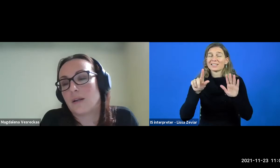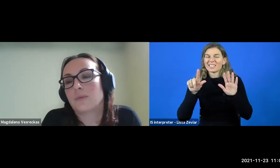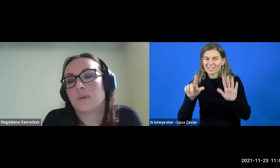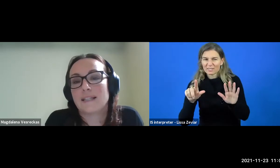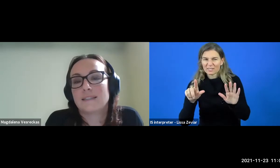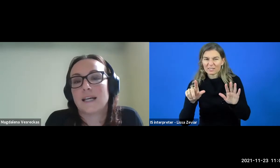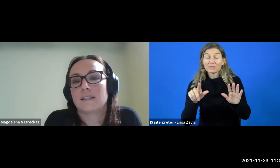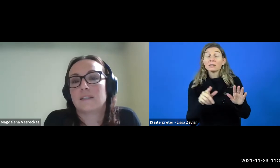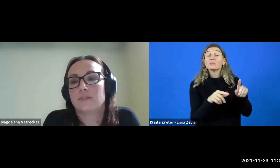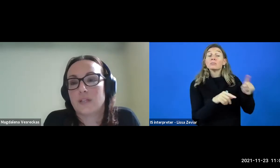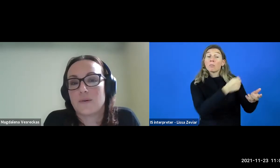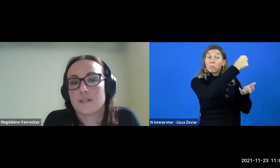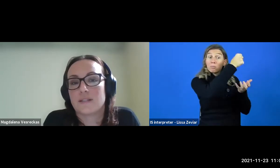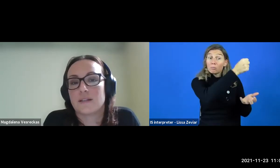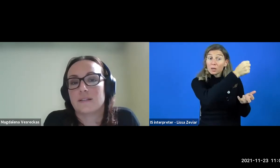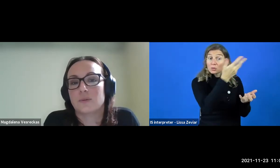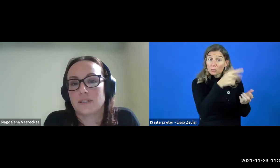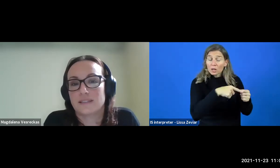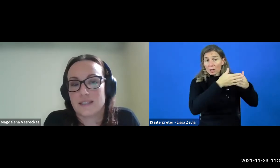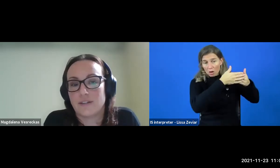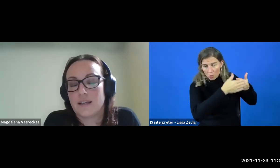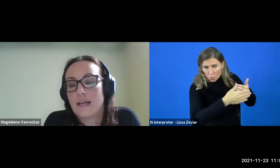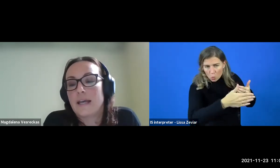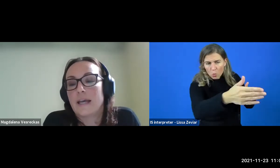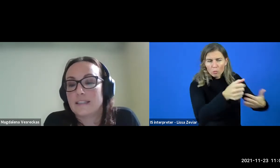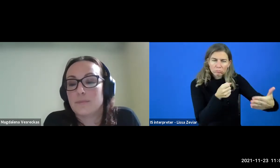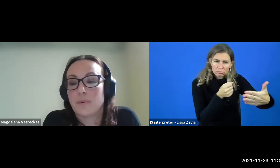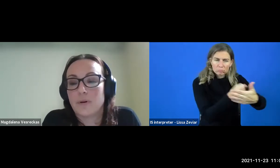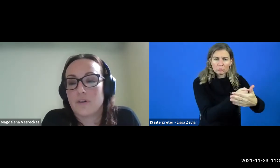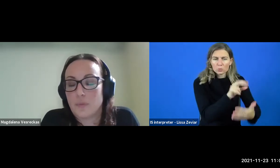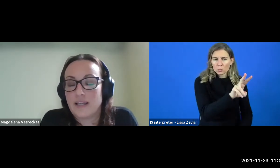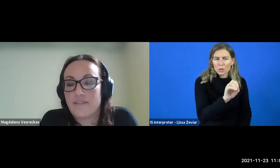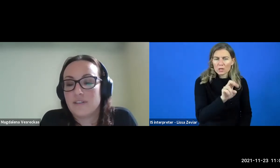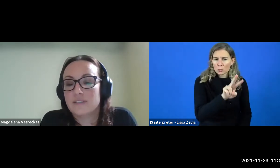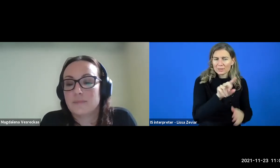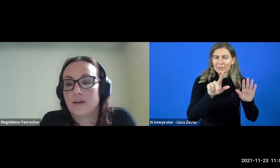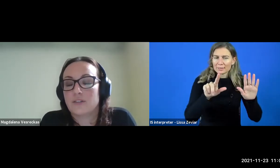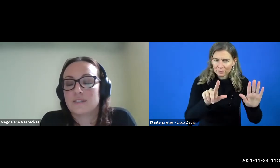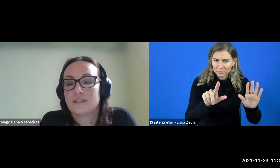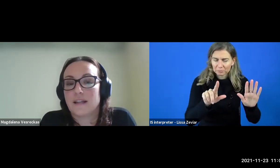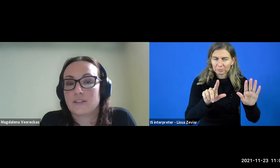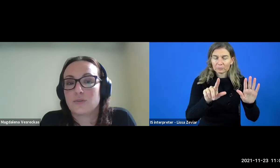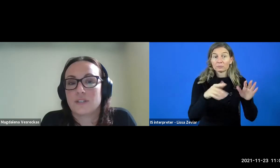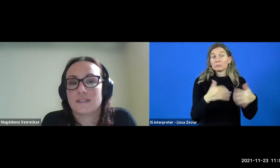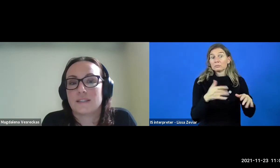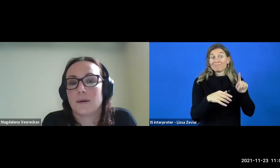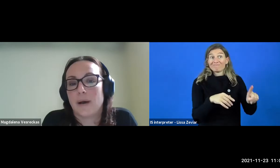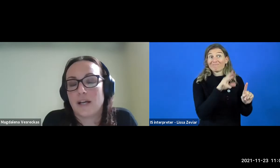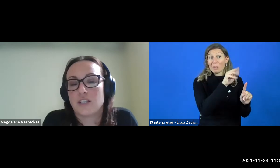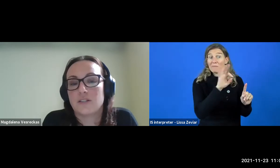and it will last until 2027 It is important on many levels becausethanks to this budget,